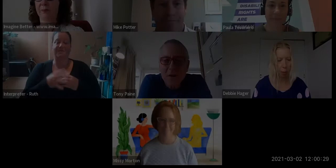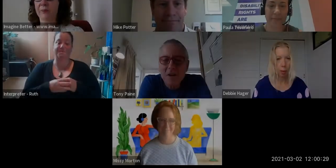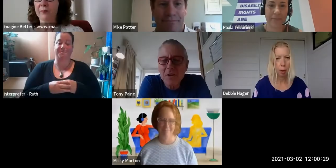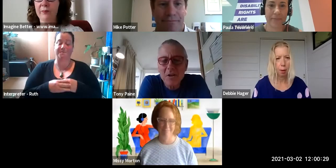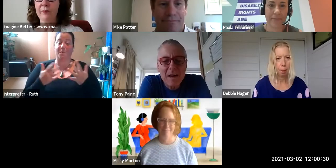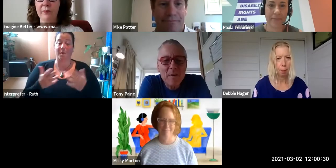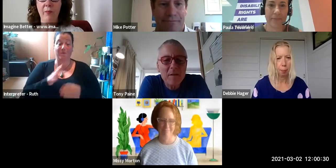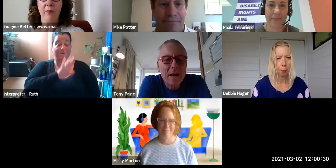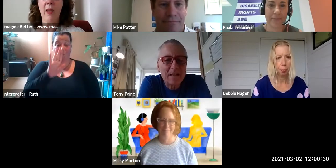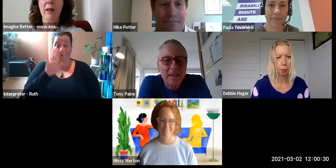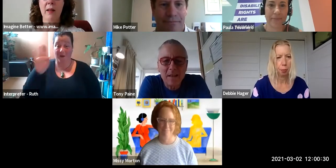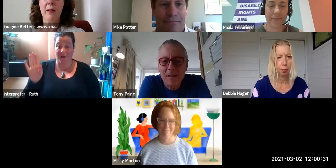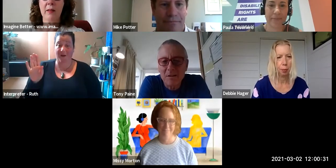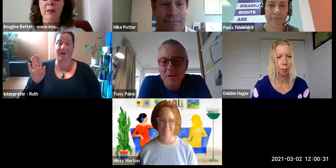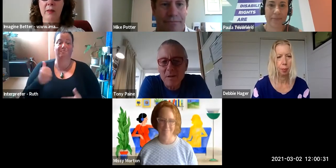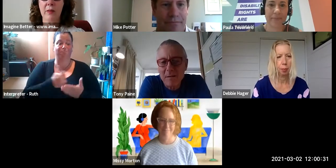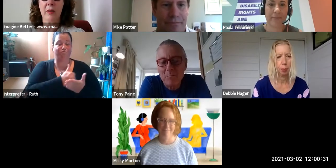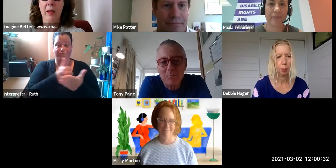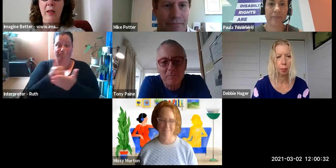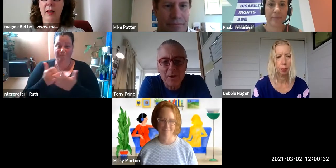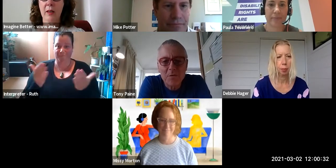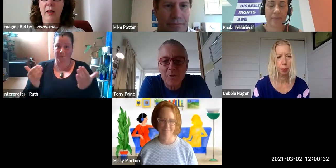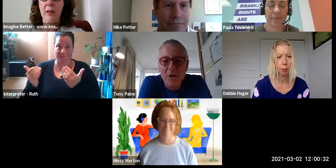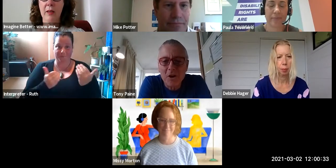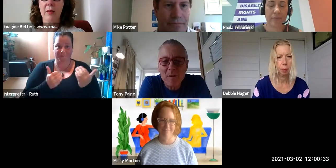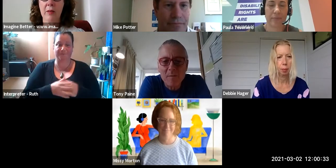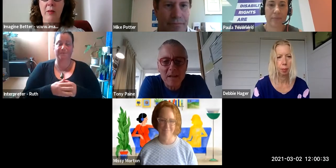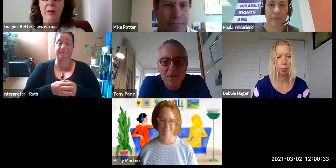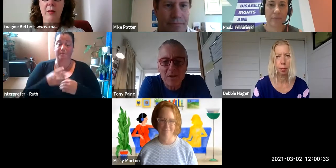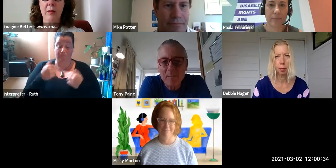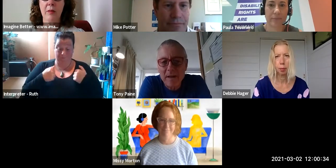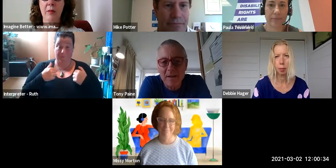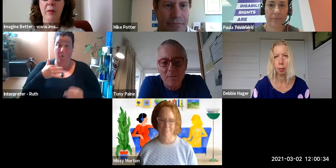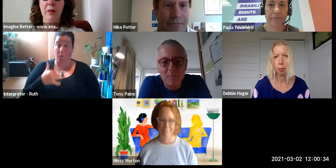Kia ora koutou. Nga mihi mahana kia koutou. Those of you who don't know me, my name is Tony